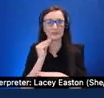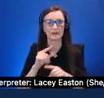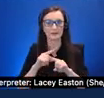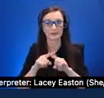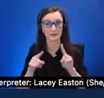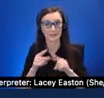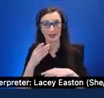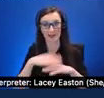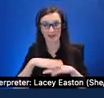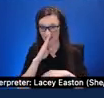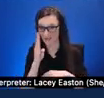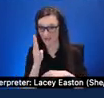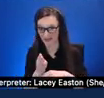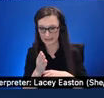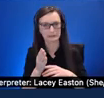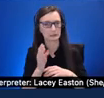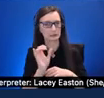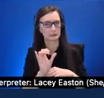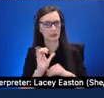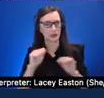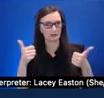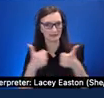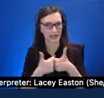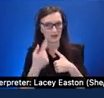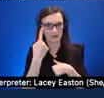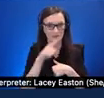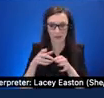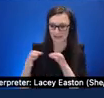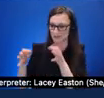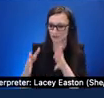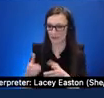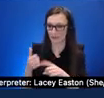make it very challenging for the describers to perceive the holistic visual content and